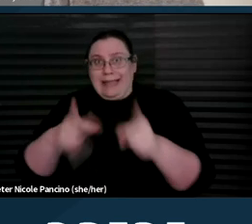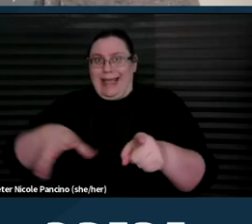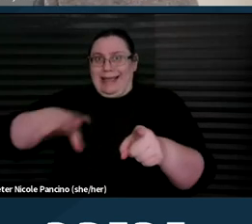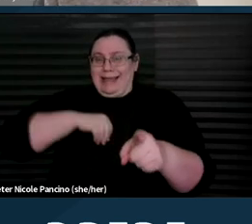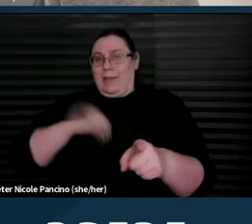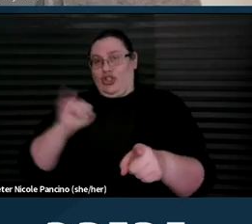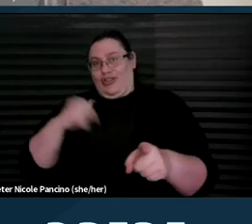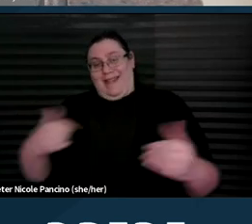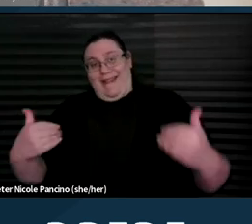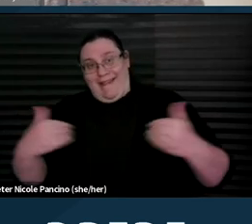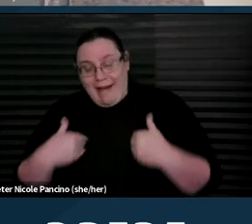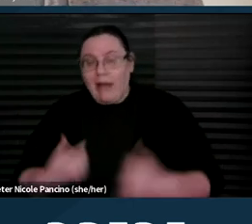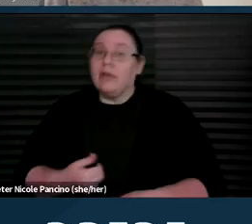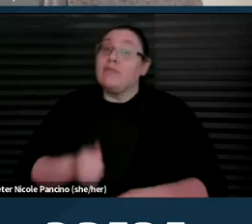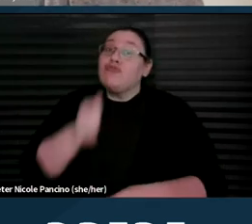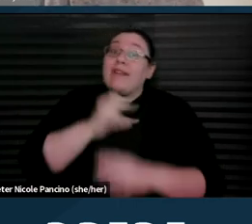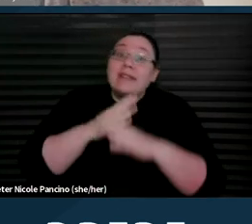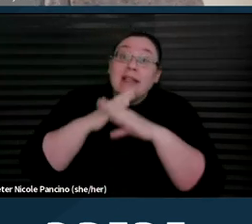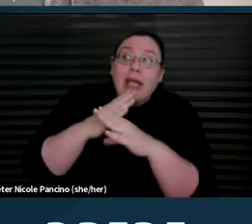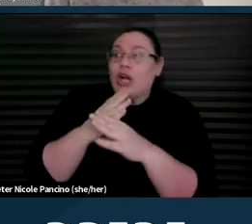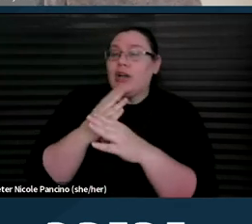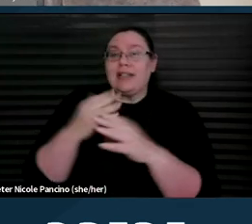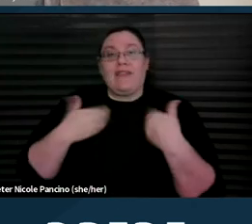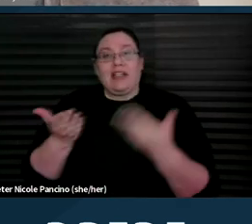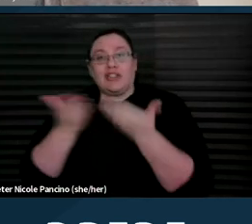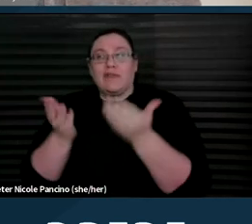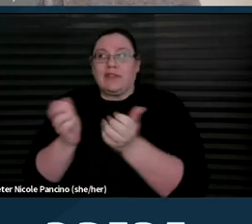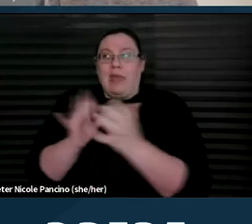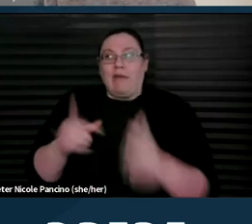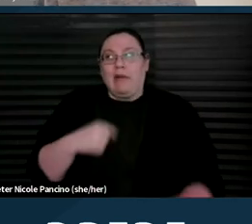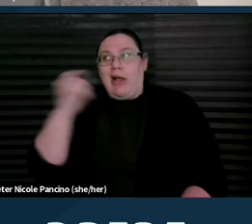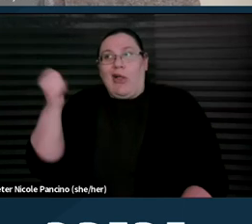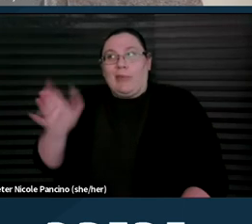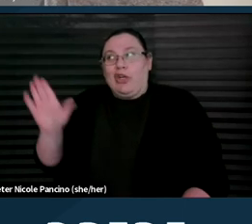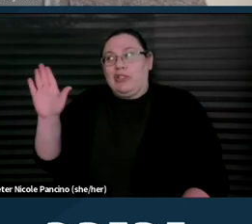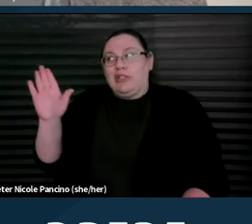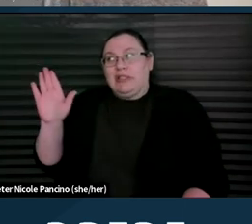Privacy barriers, like getting services without telling someone that they didn't to tell